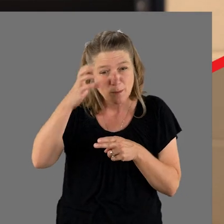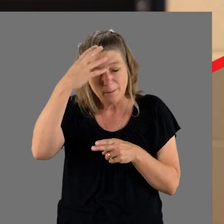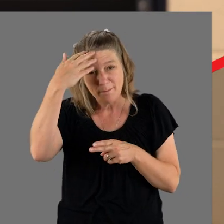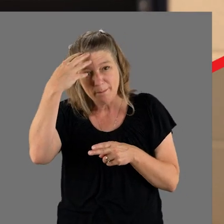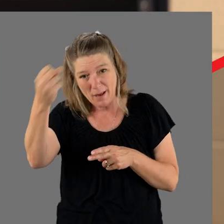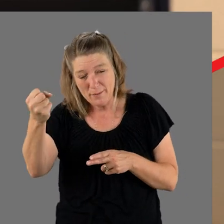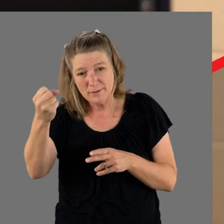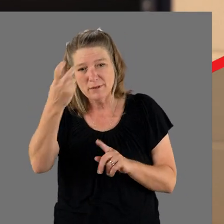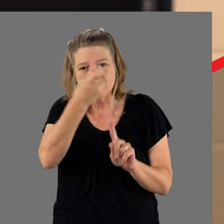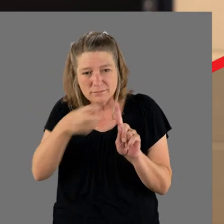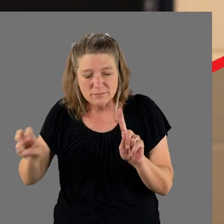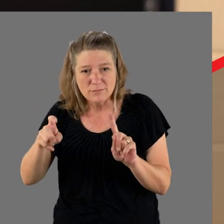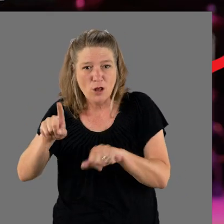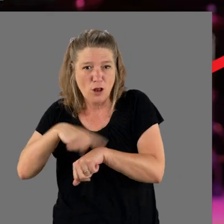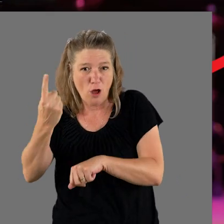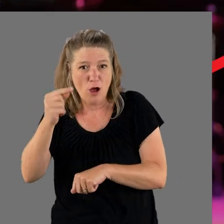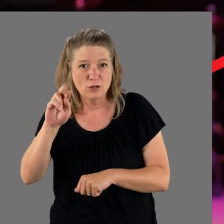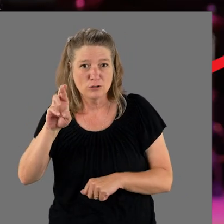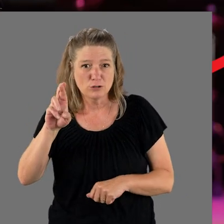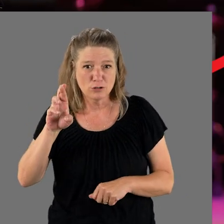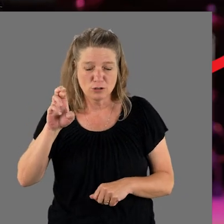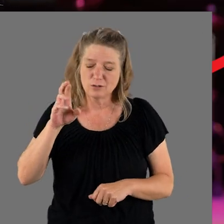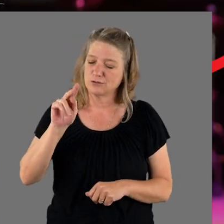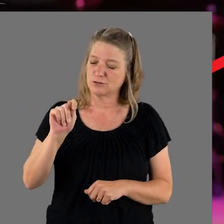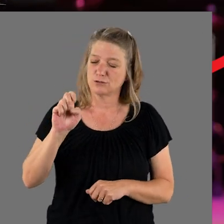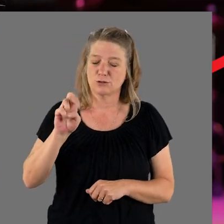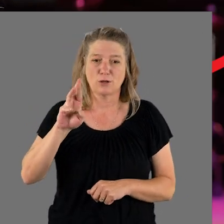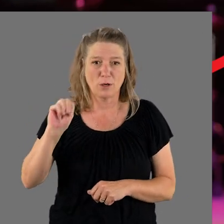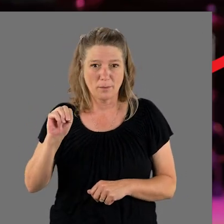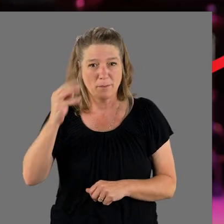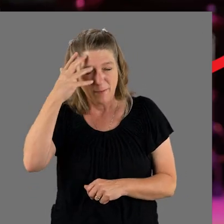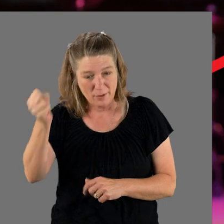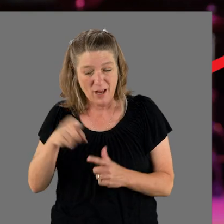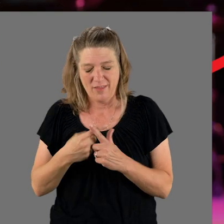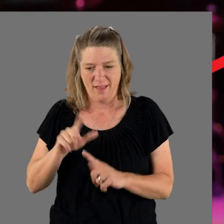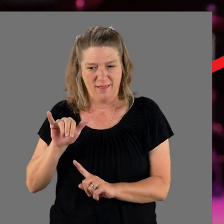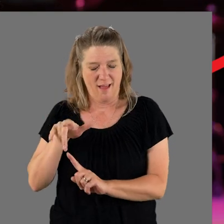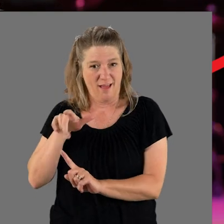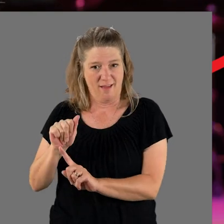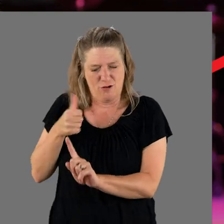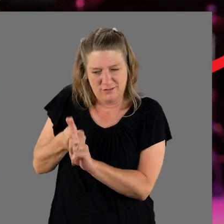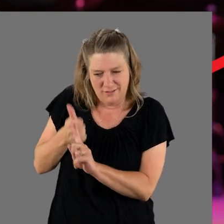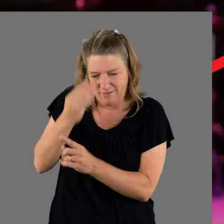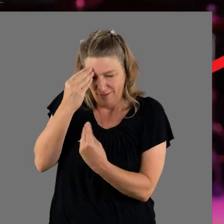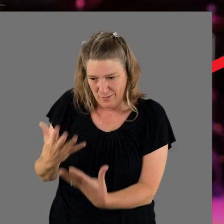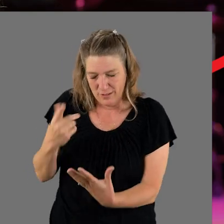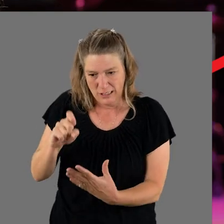So Lyla is able to take this information that she gets that she has to memorize